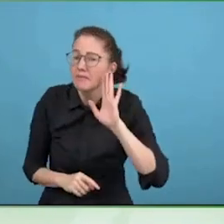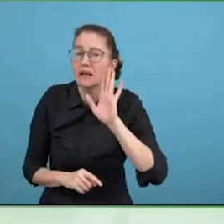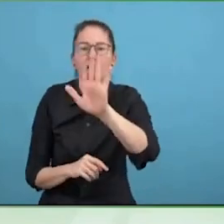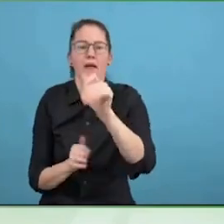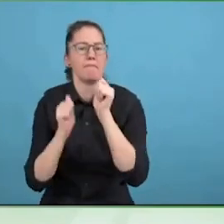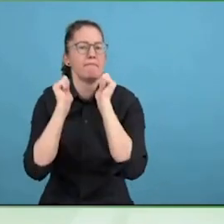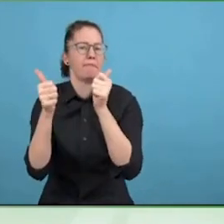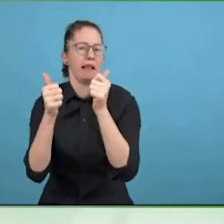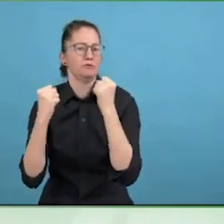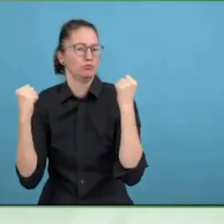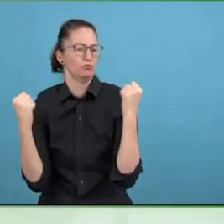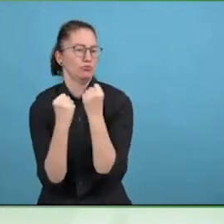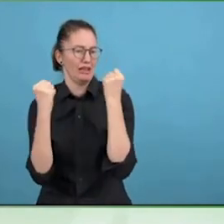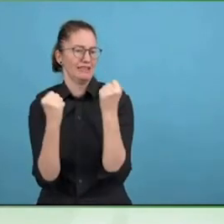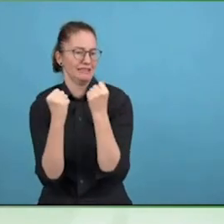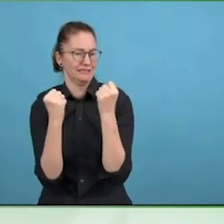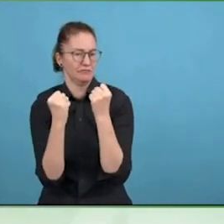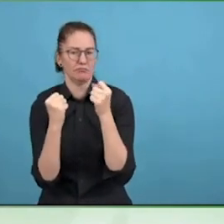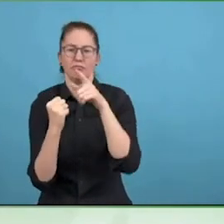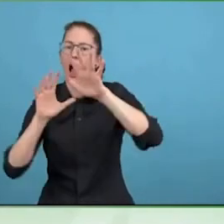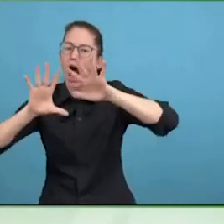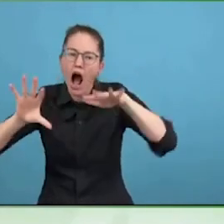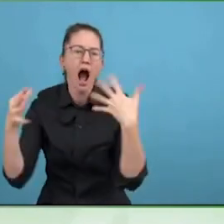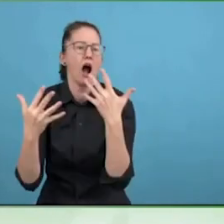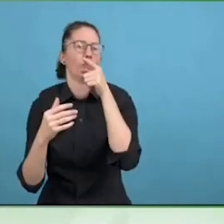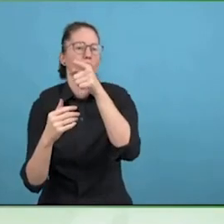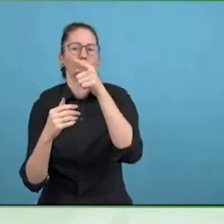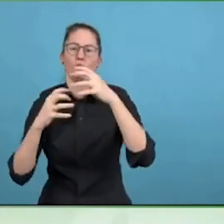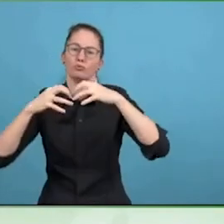cycle, and all the processes you do in the company.